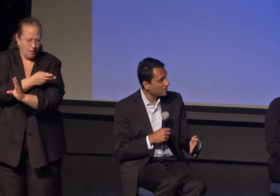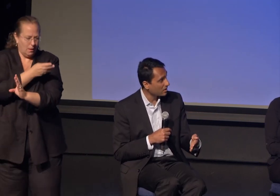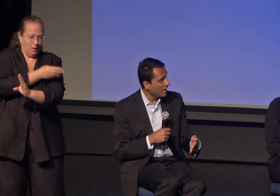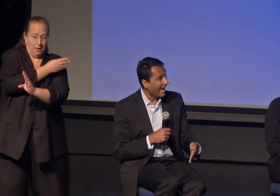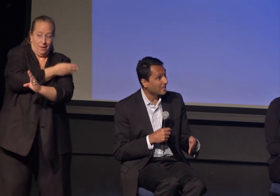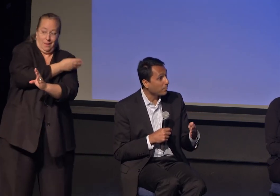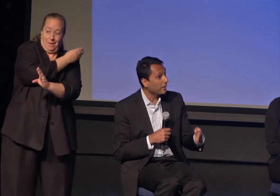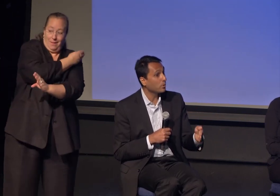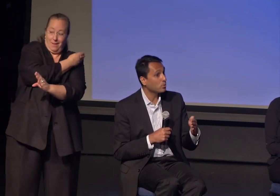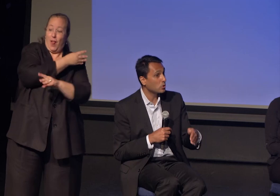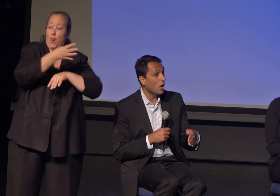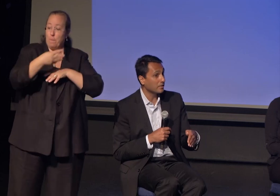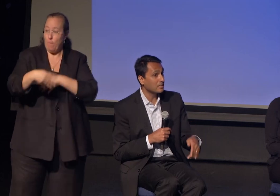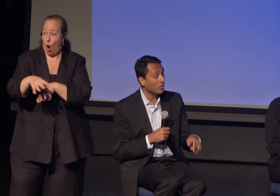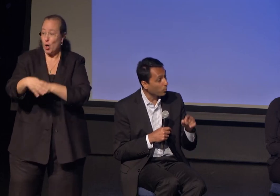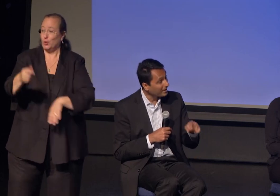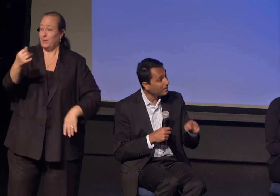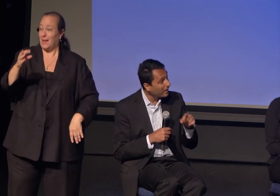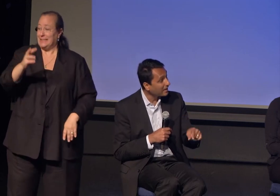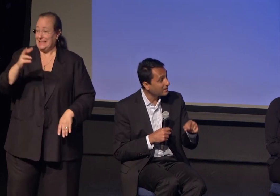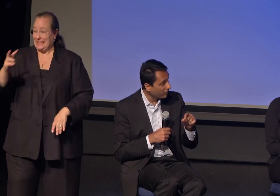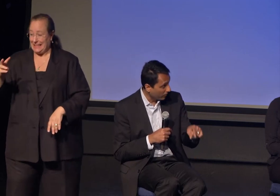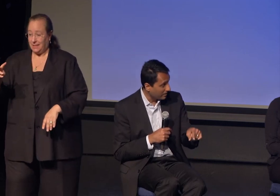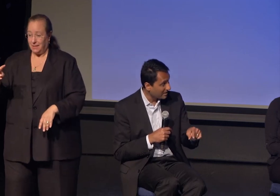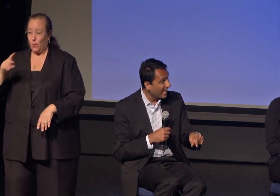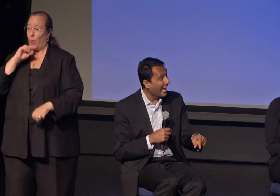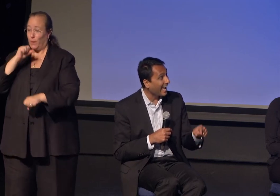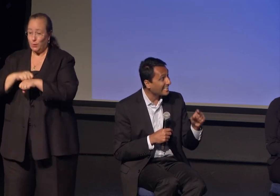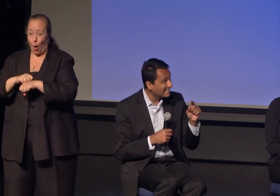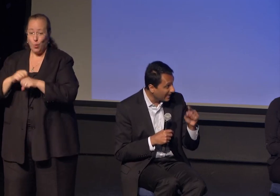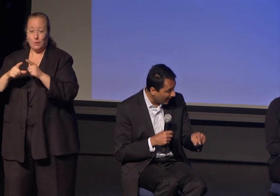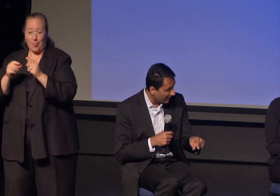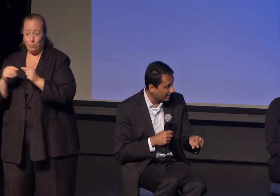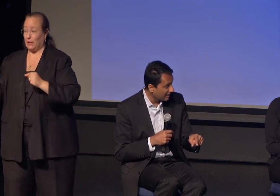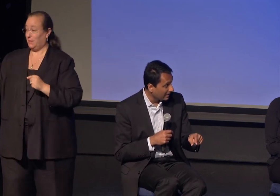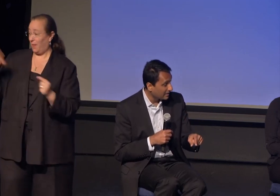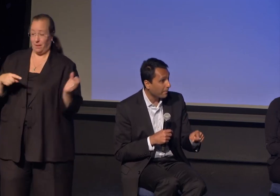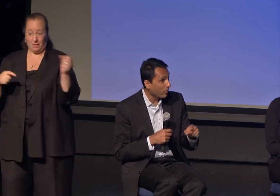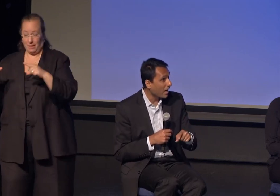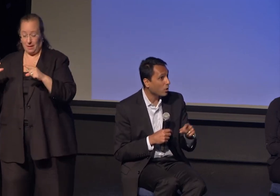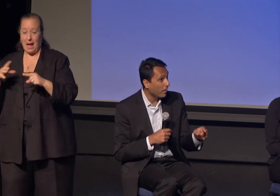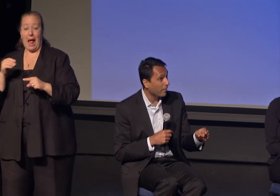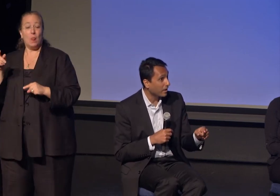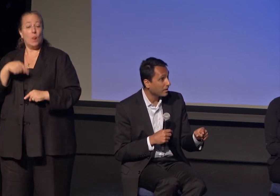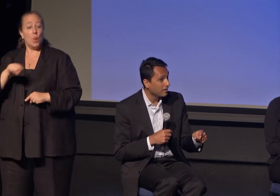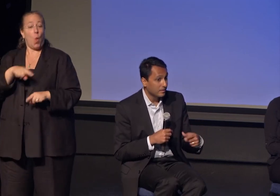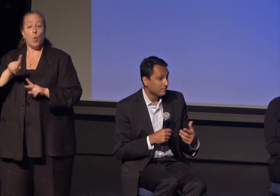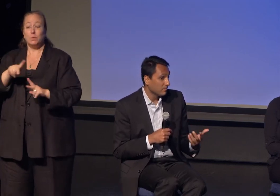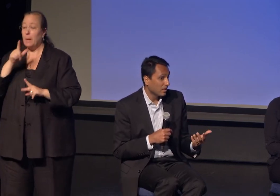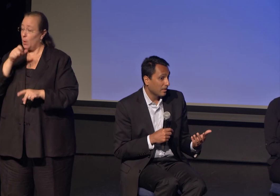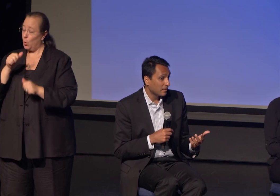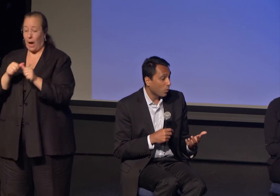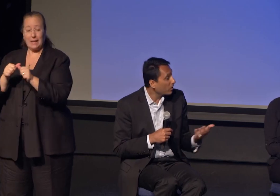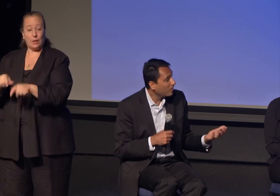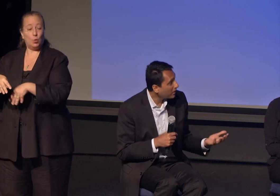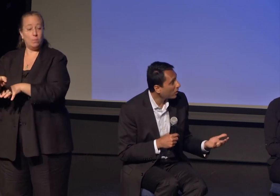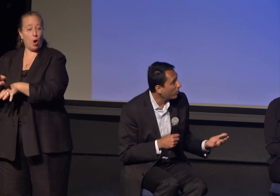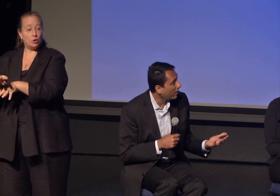and the people who saw it and said "we can make a difference" and did, that Barack Obama,